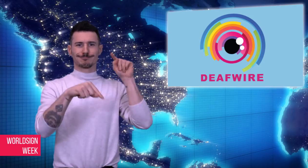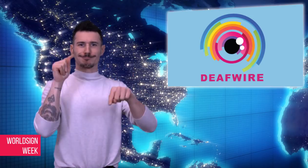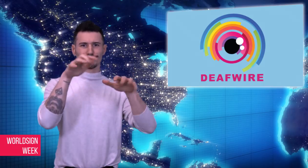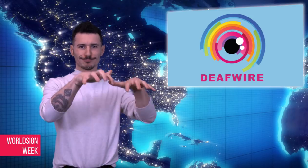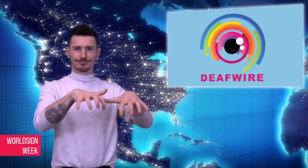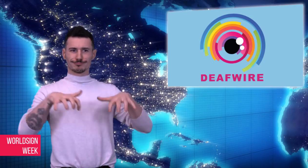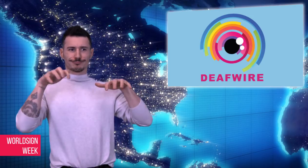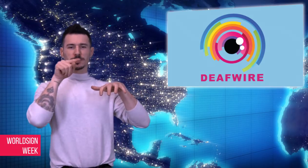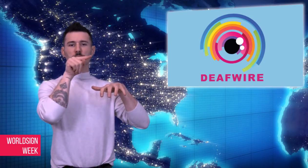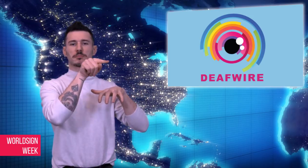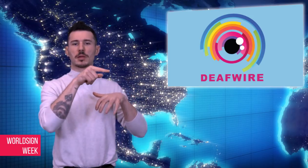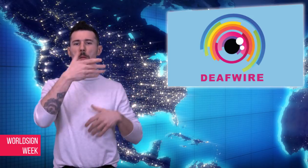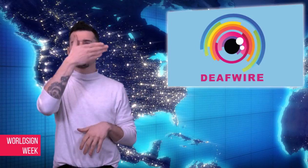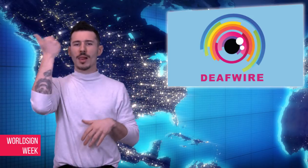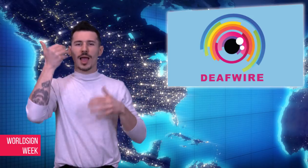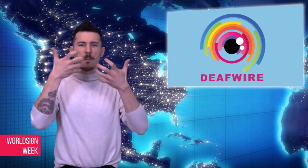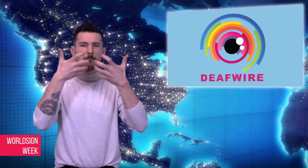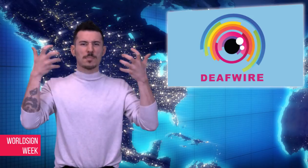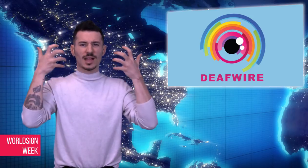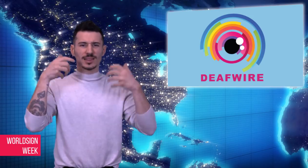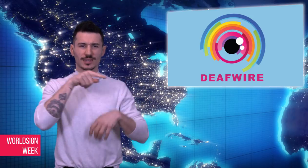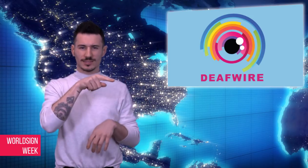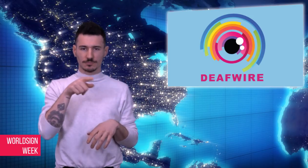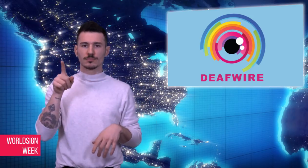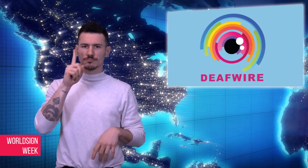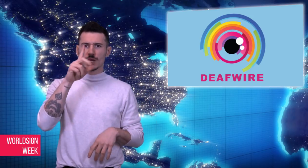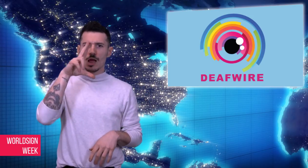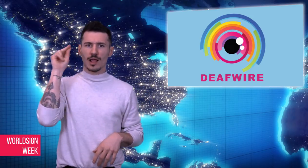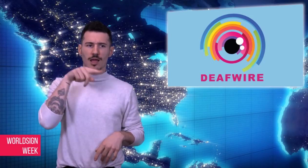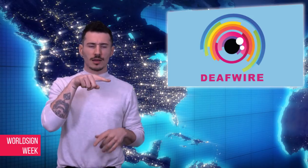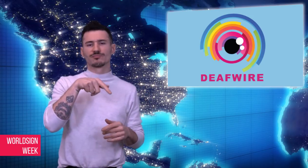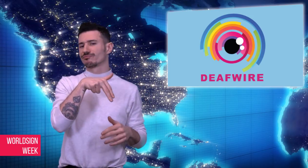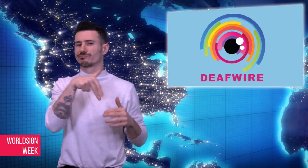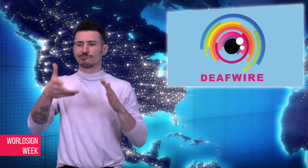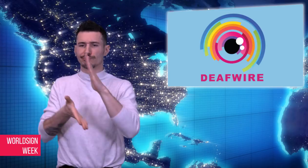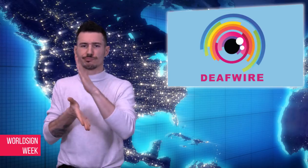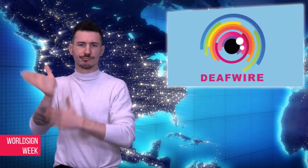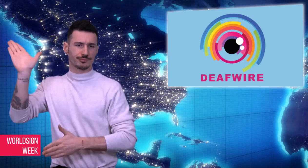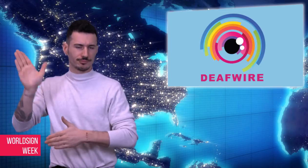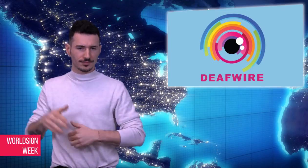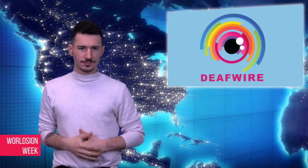Black Panther Movie Premiere